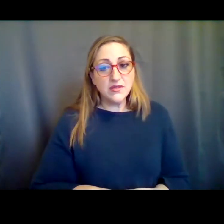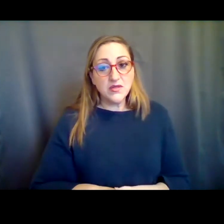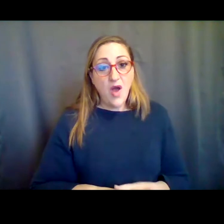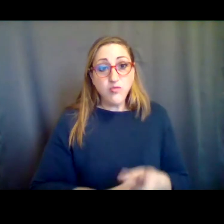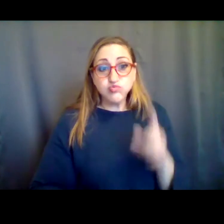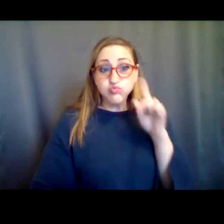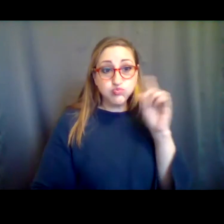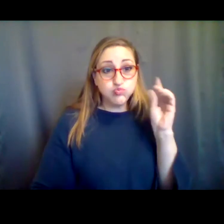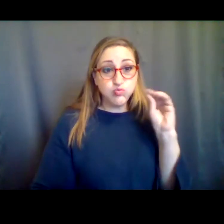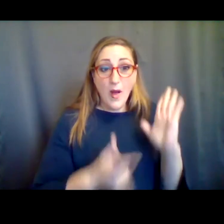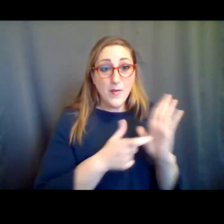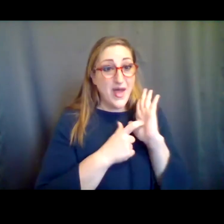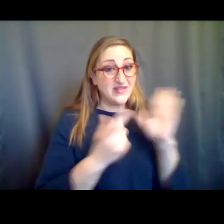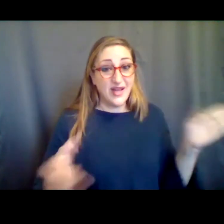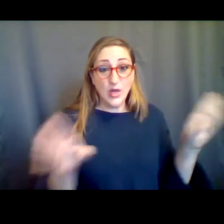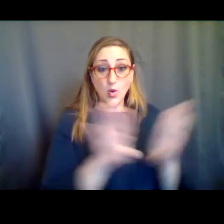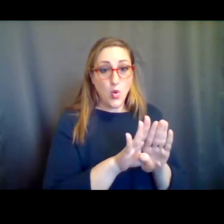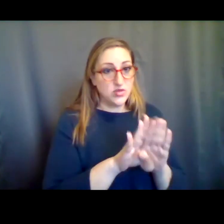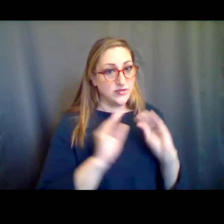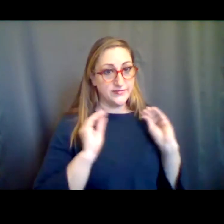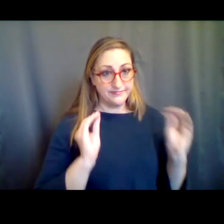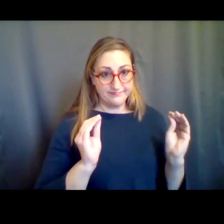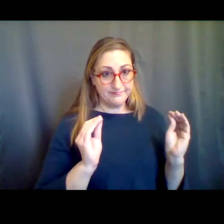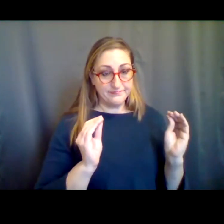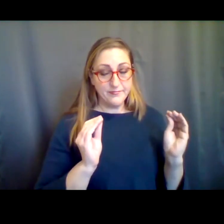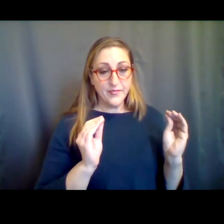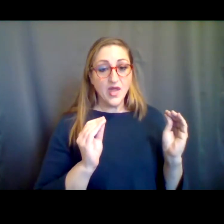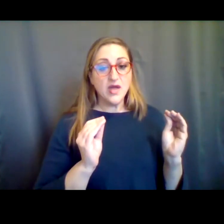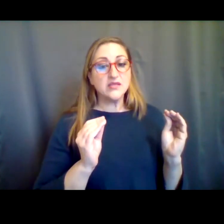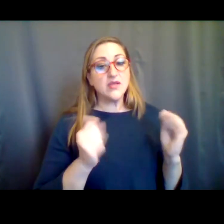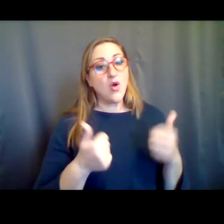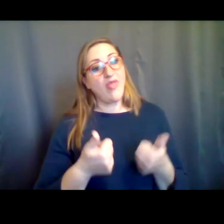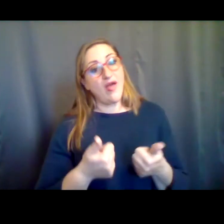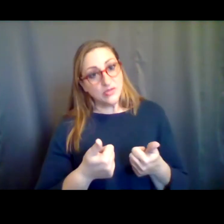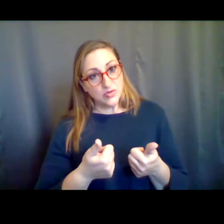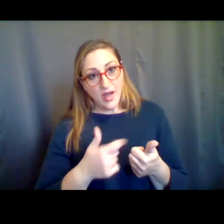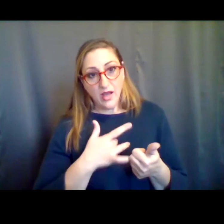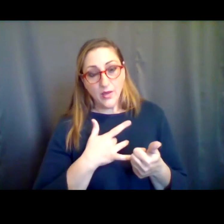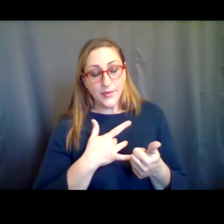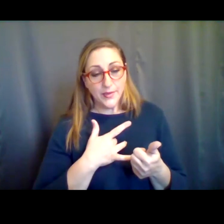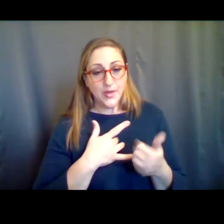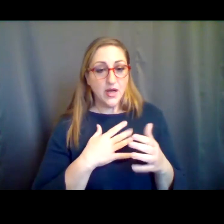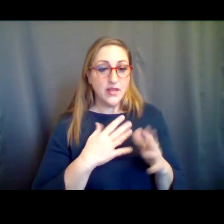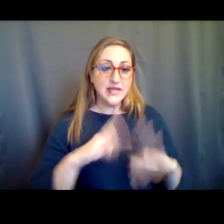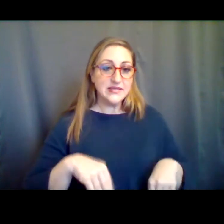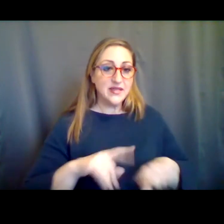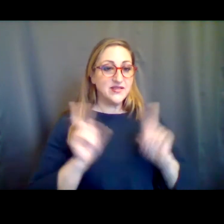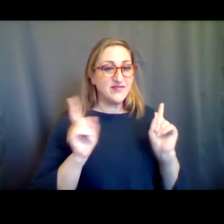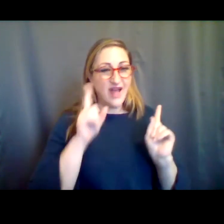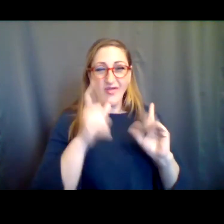mandated closures, which is great . So that's a difference, so it's really nice that